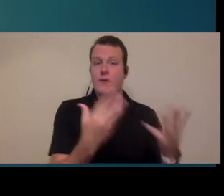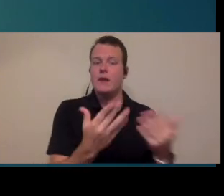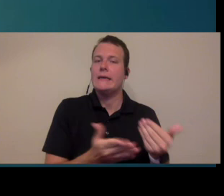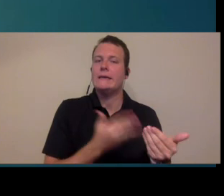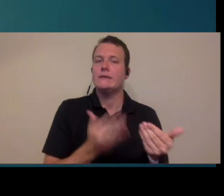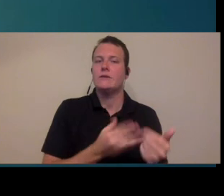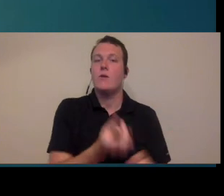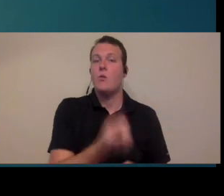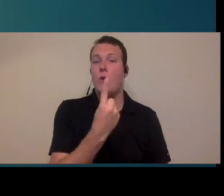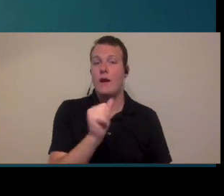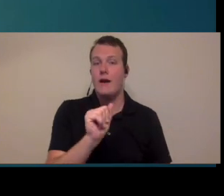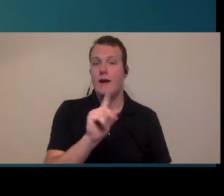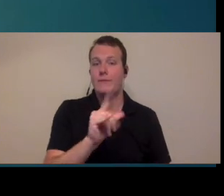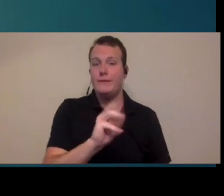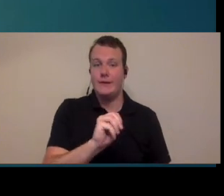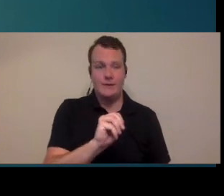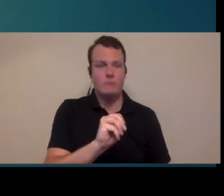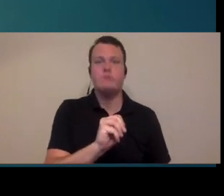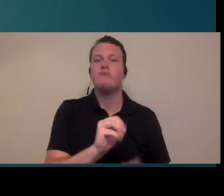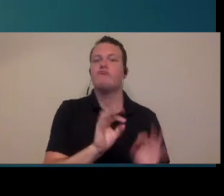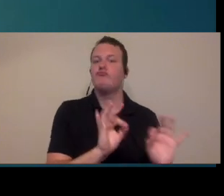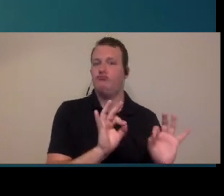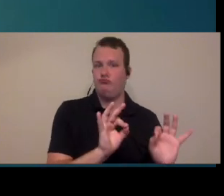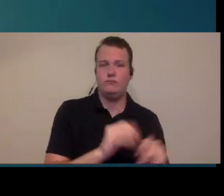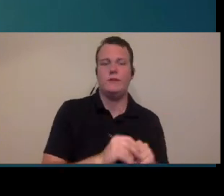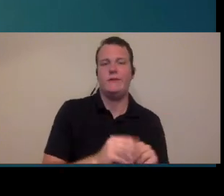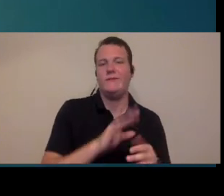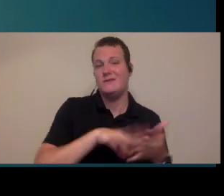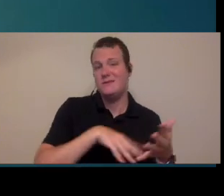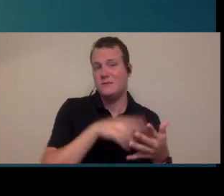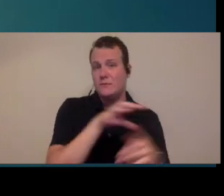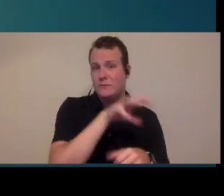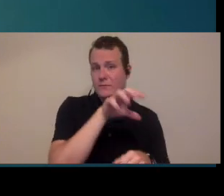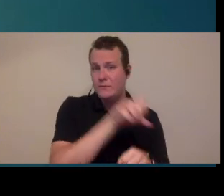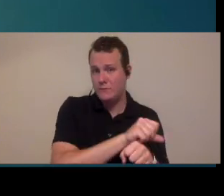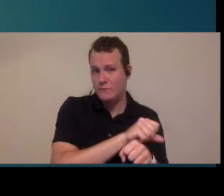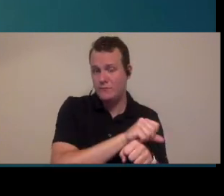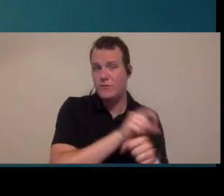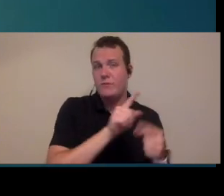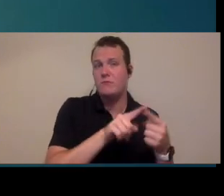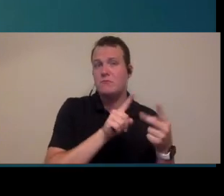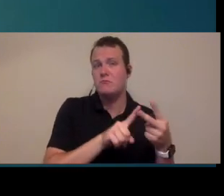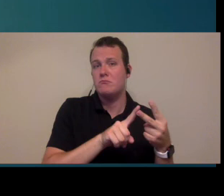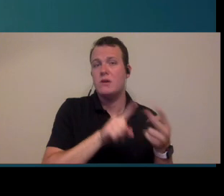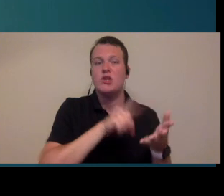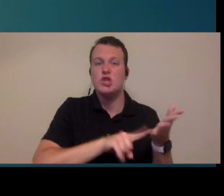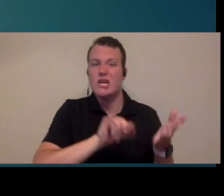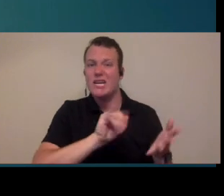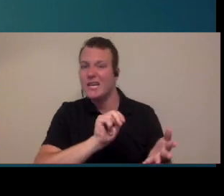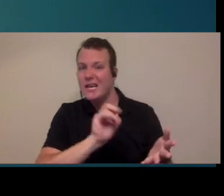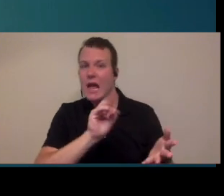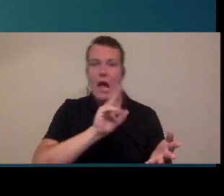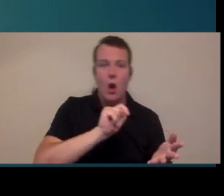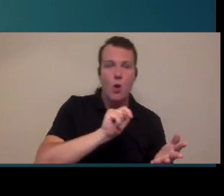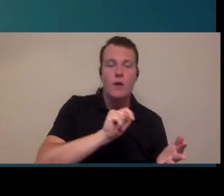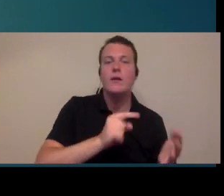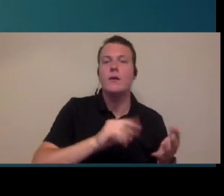bit easier to get away with kind of one administrative person at least for things like scheduling appointments and checking patients in and out because the